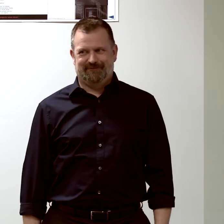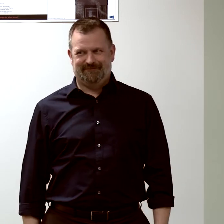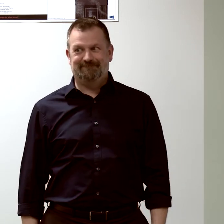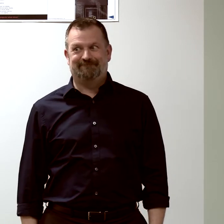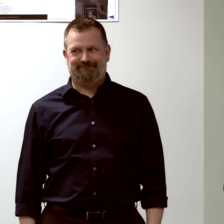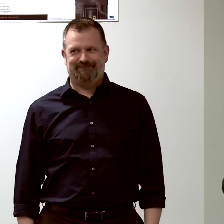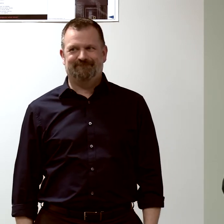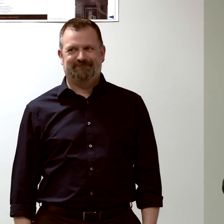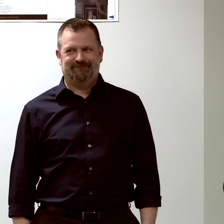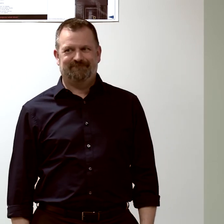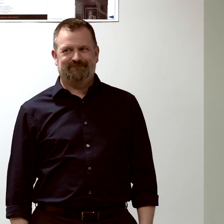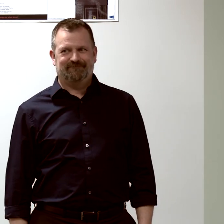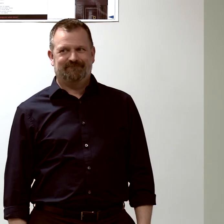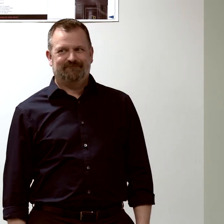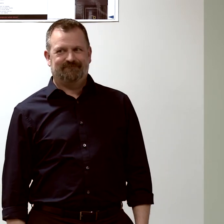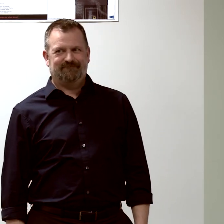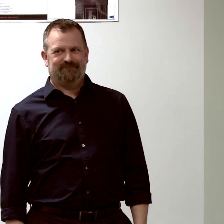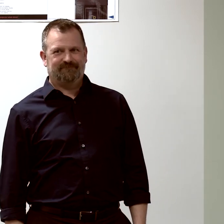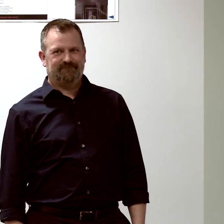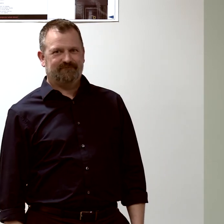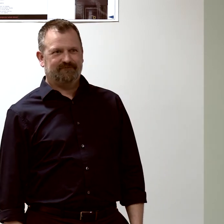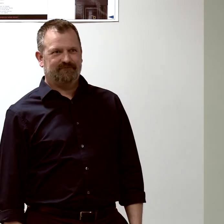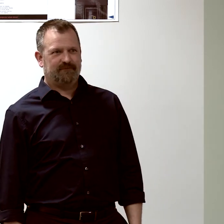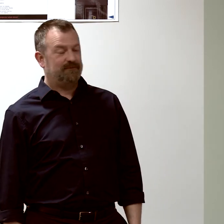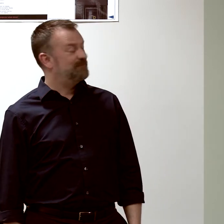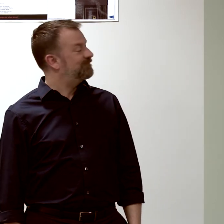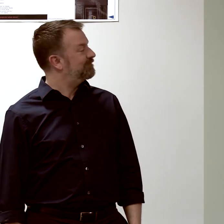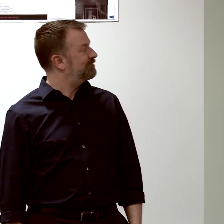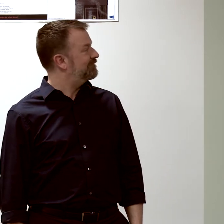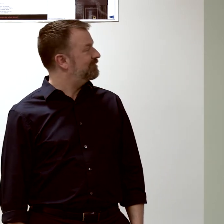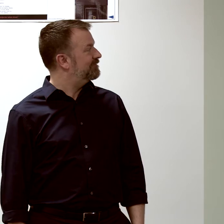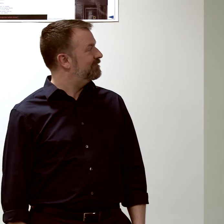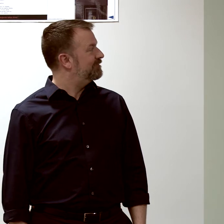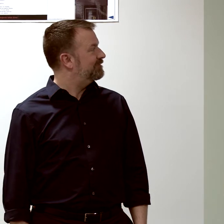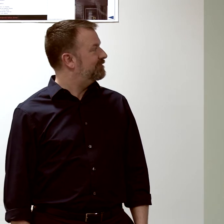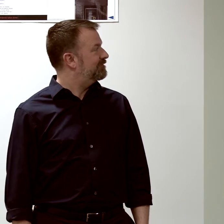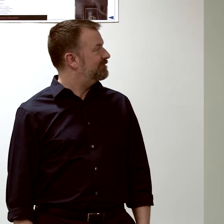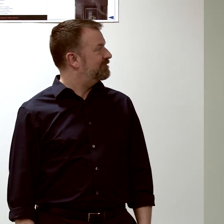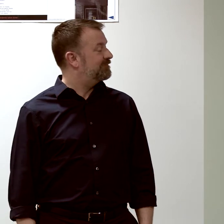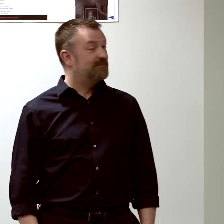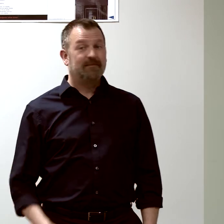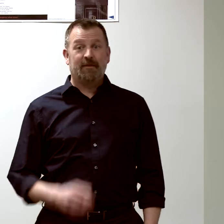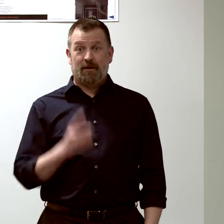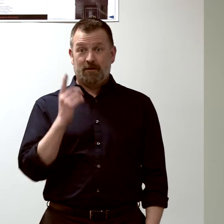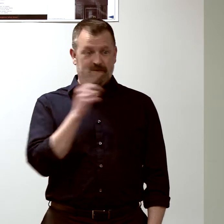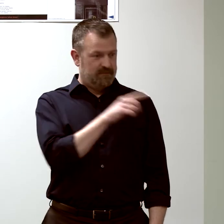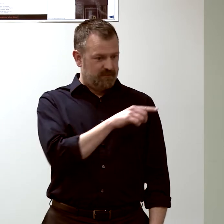in your careers, and one of my technicians, who some of you may know,